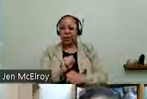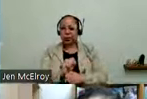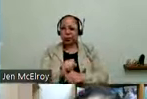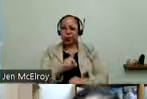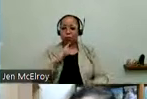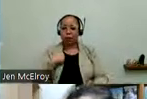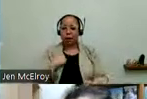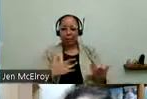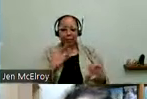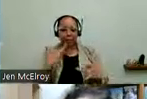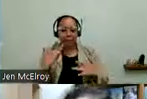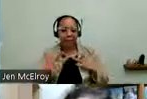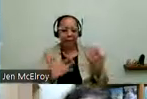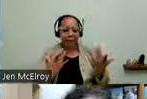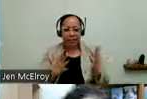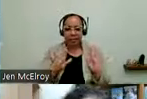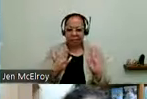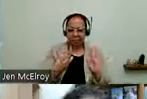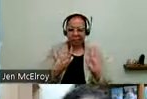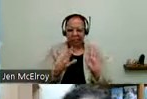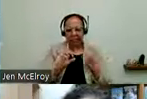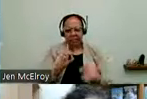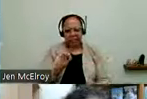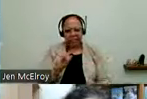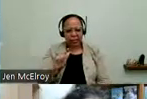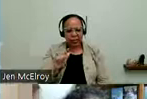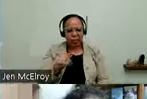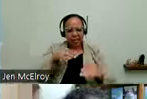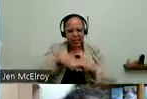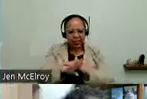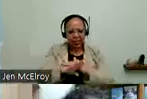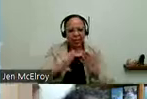accessibility specialist. And community engagement. That's the